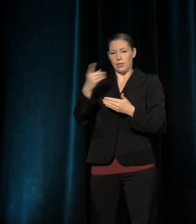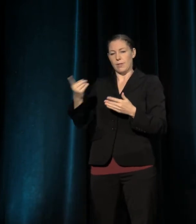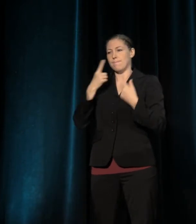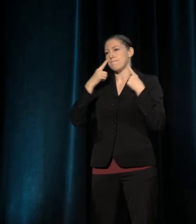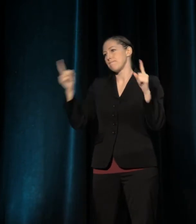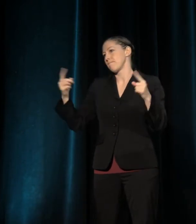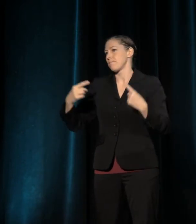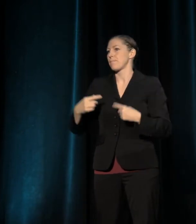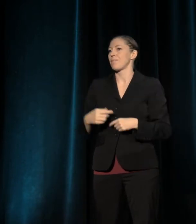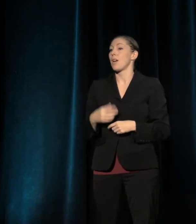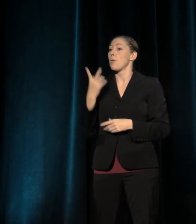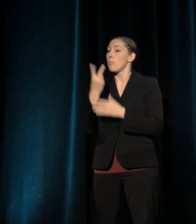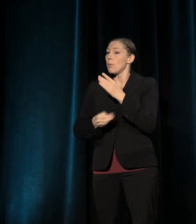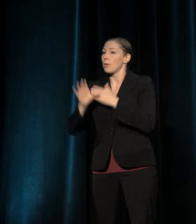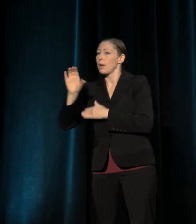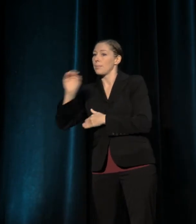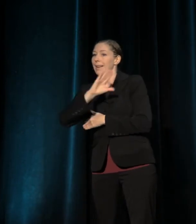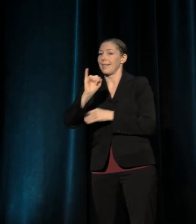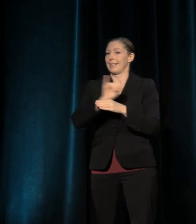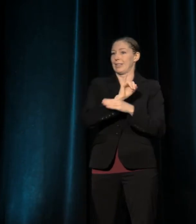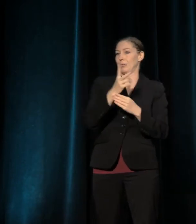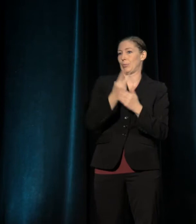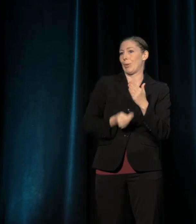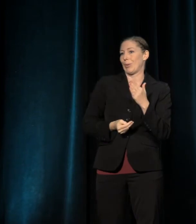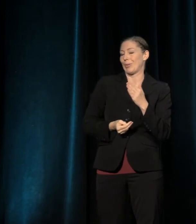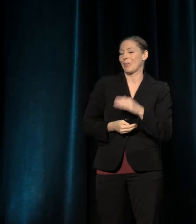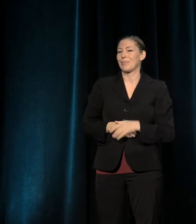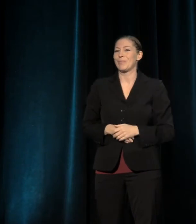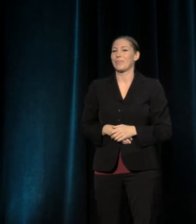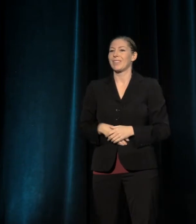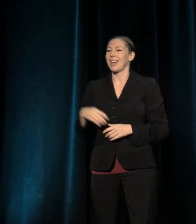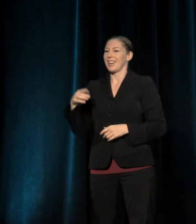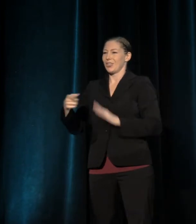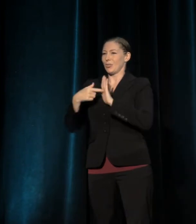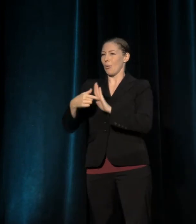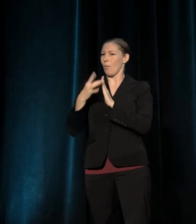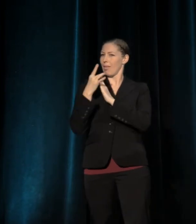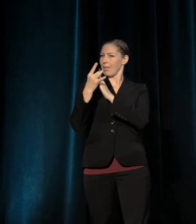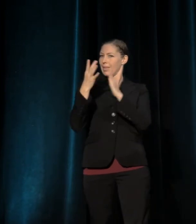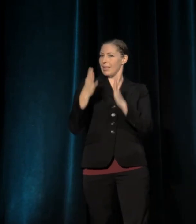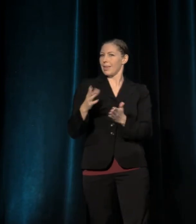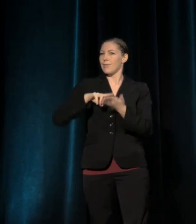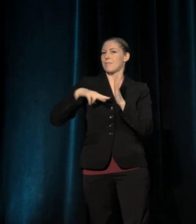Daily, she demonstrates that a great managing leader can also be a force for positive change in the community